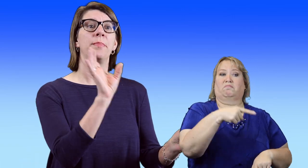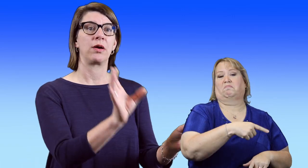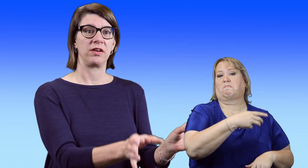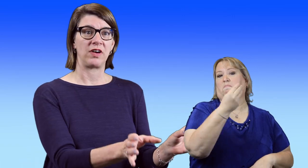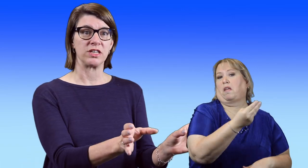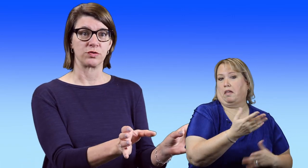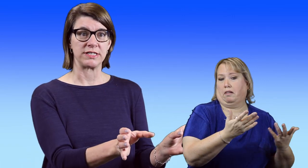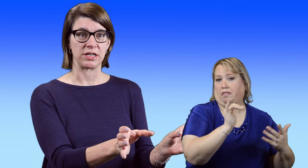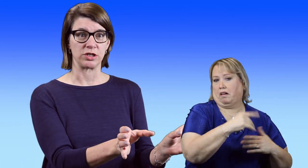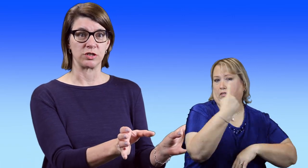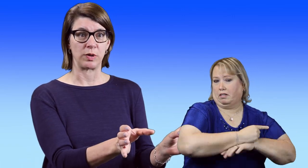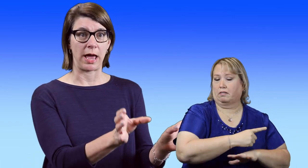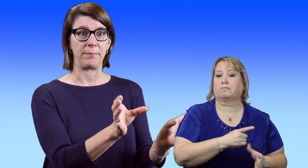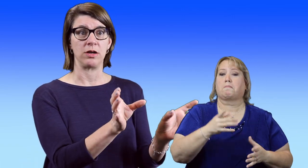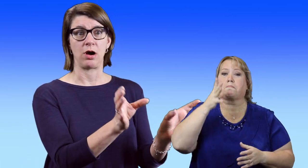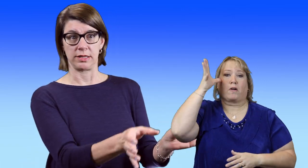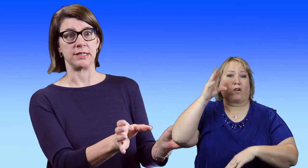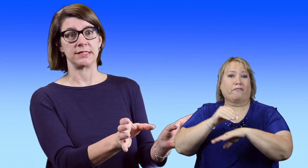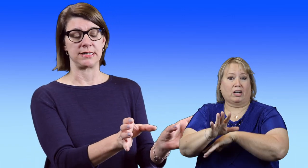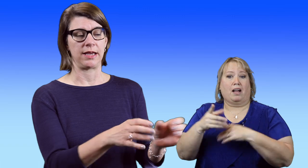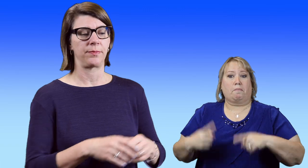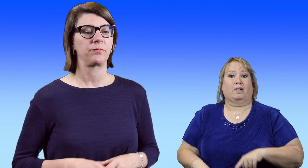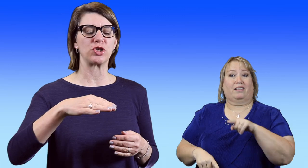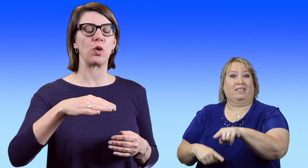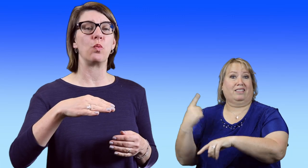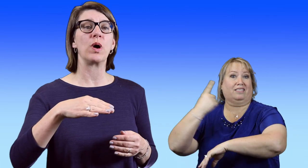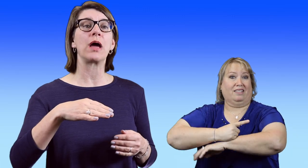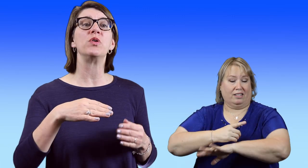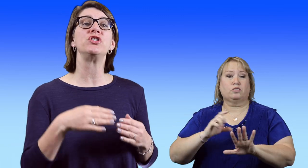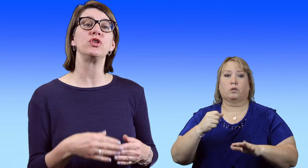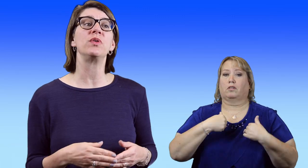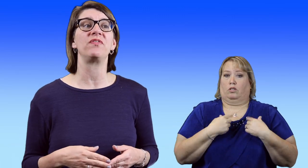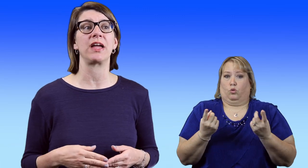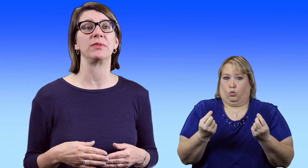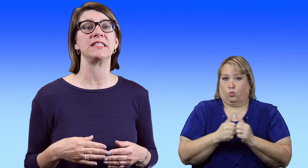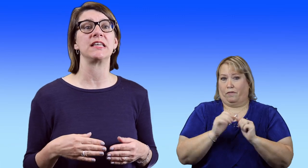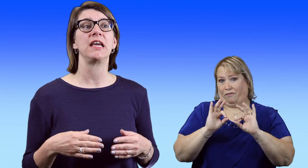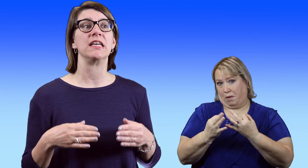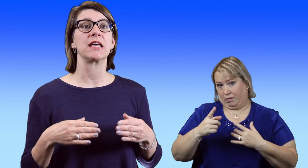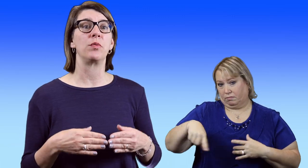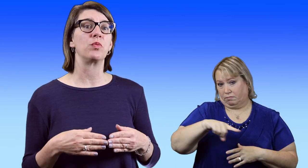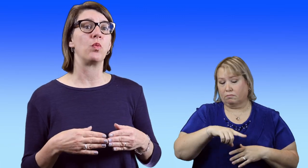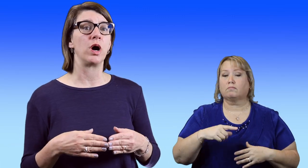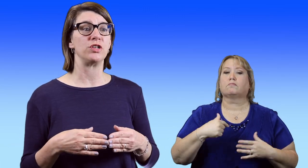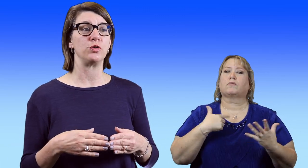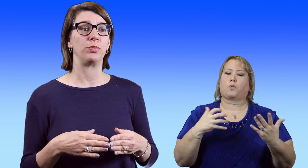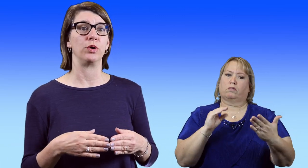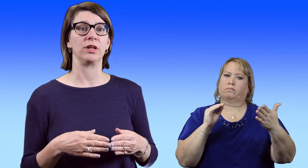Parent advisory sessions would happen on this day. So what I would do with families is I would want to put